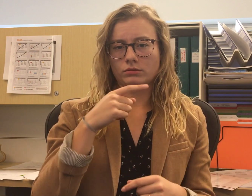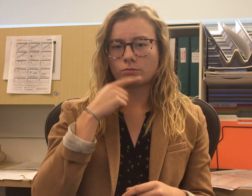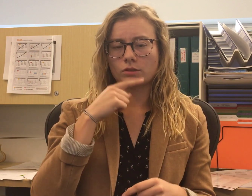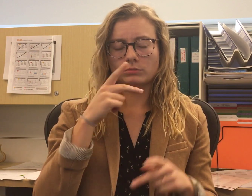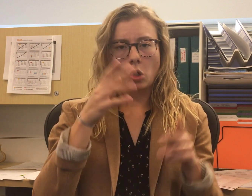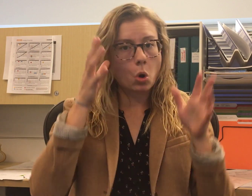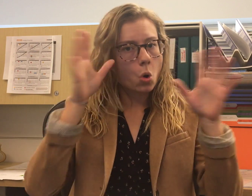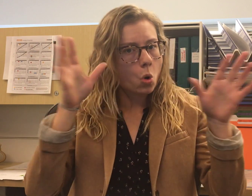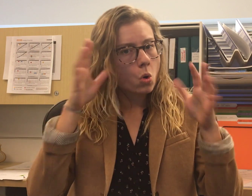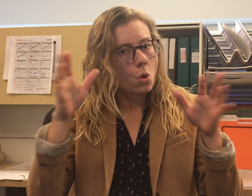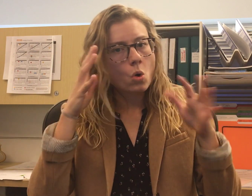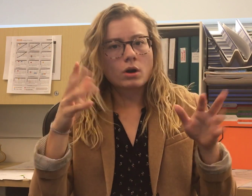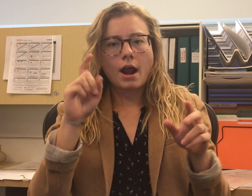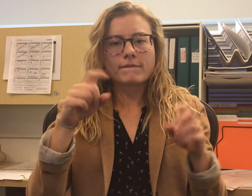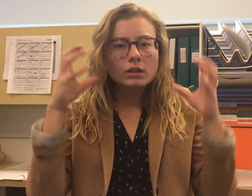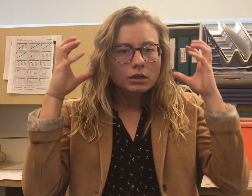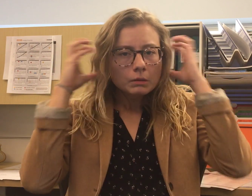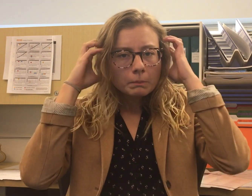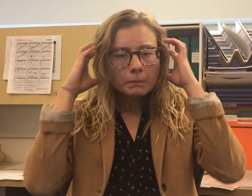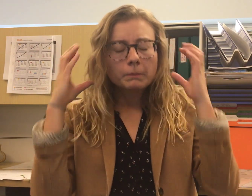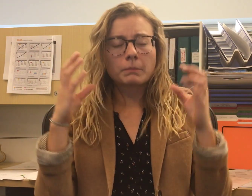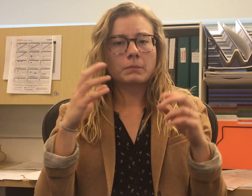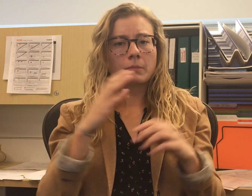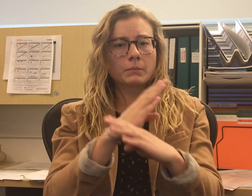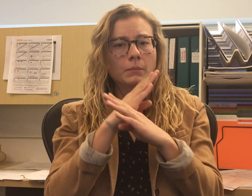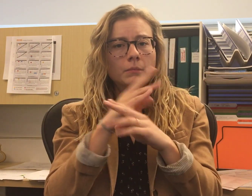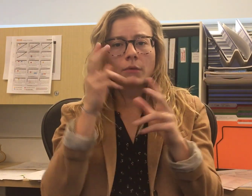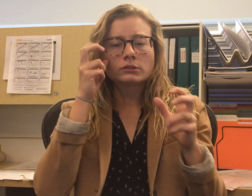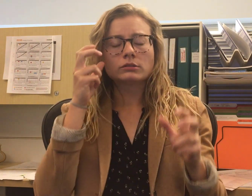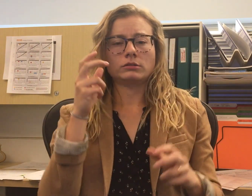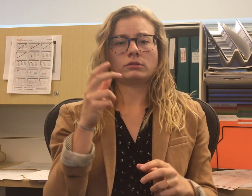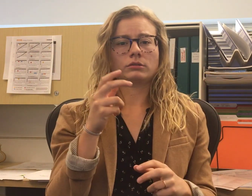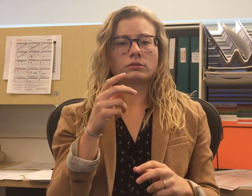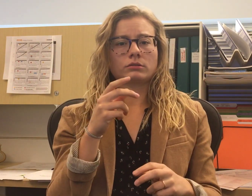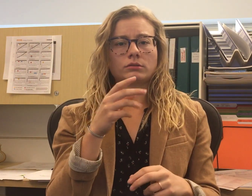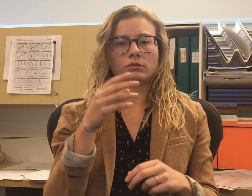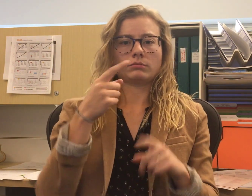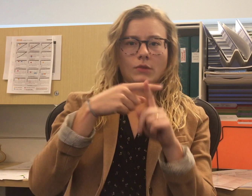it is oftentimes very noisy so hearing people typically wear earphones to prevent damage to their hearing.